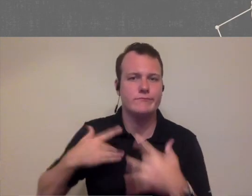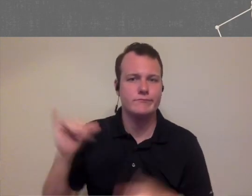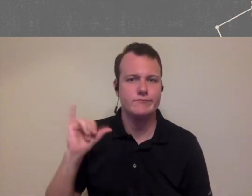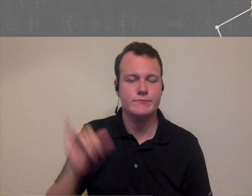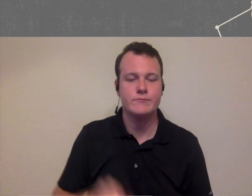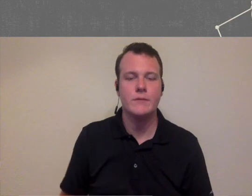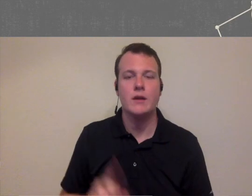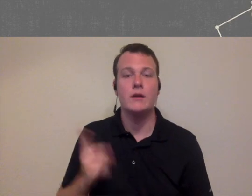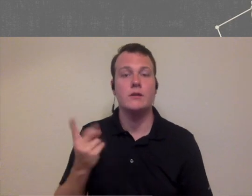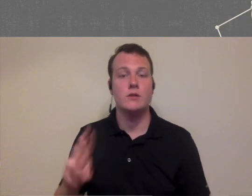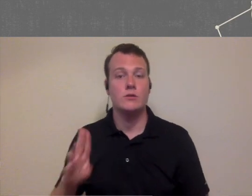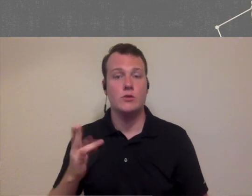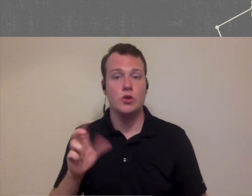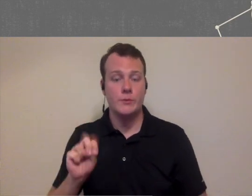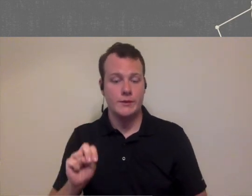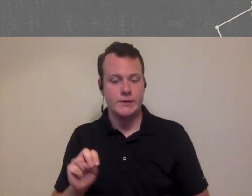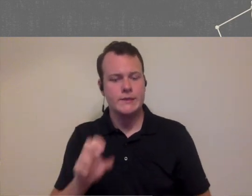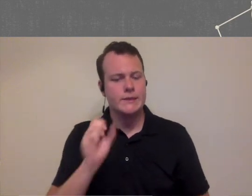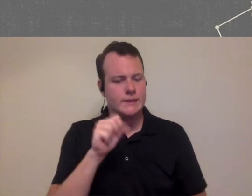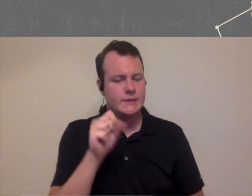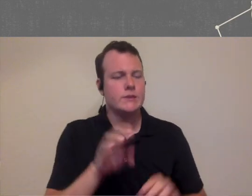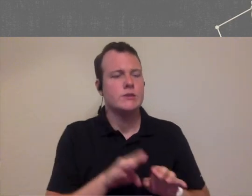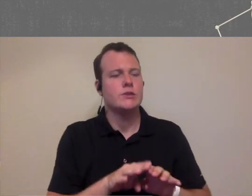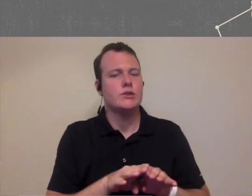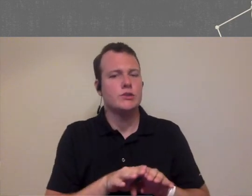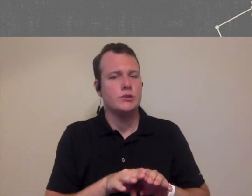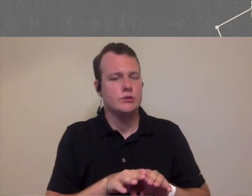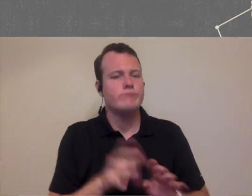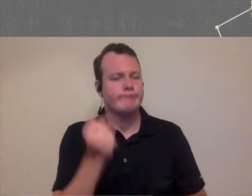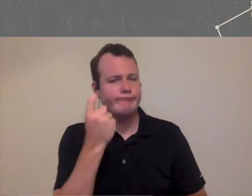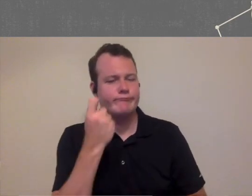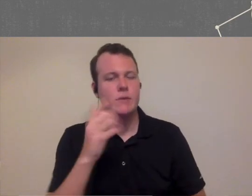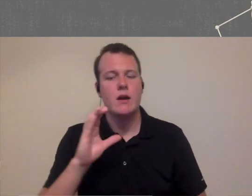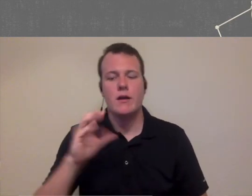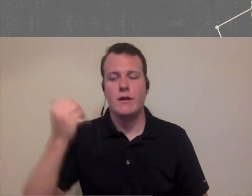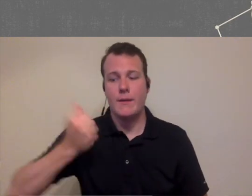sure and in general with the compensation points a very very good